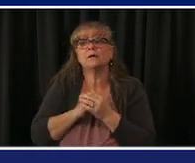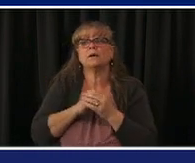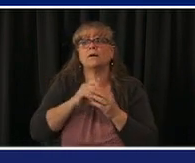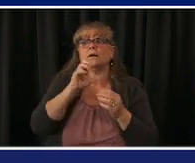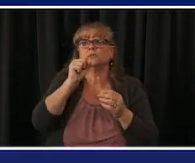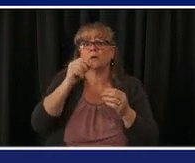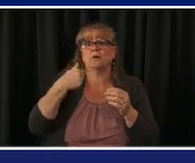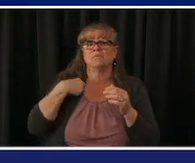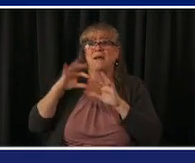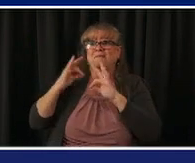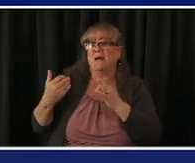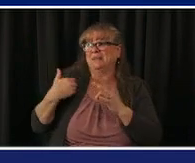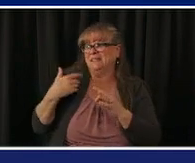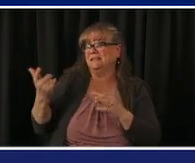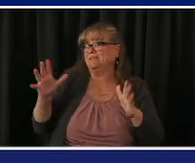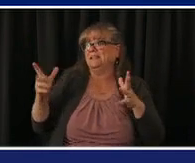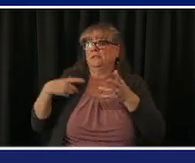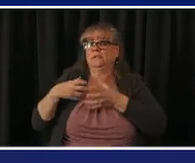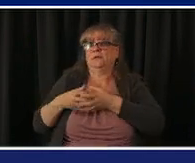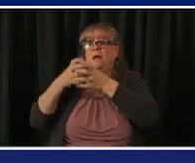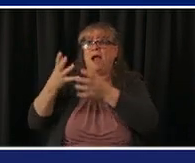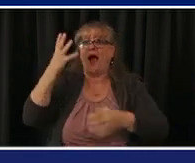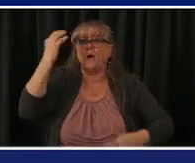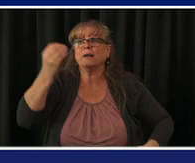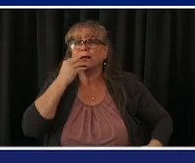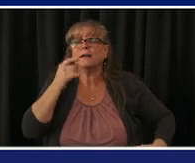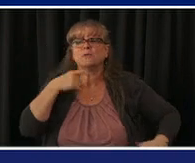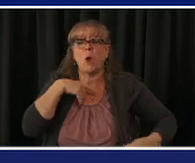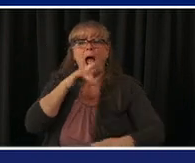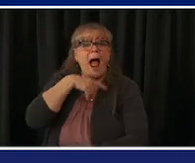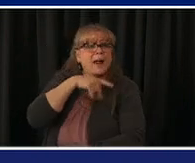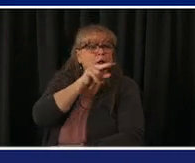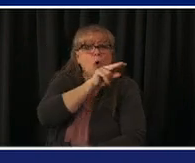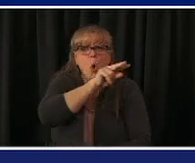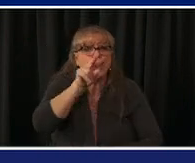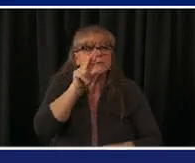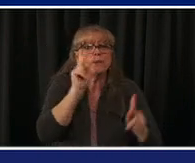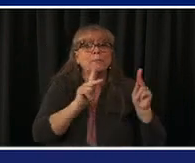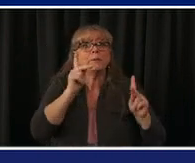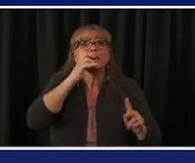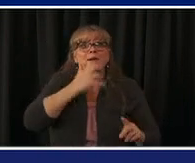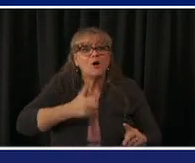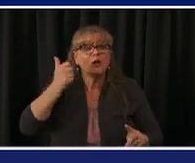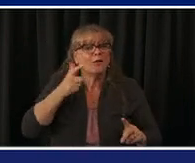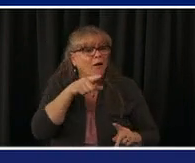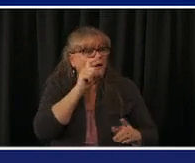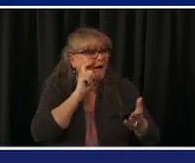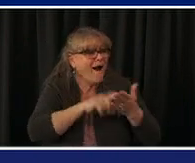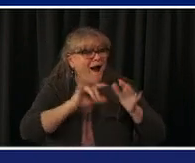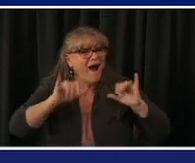to see um older coloradans enjoying something that they uh have stayed away from from fear of their